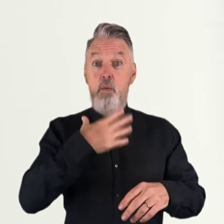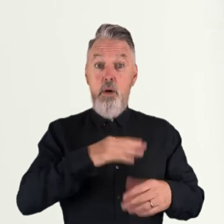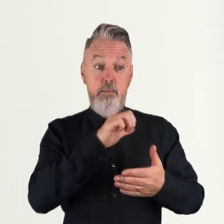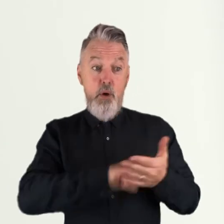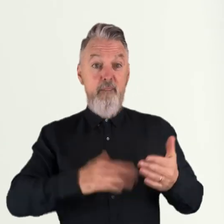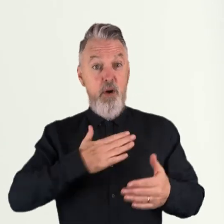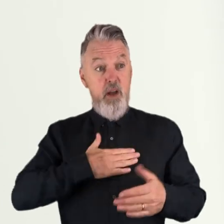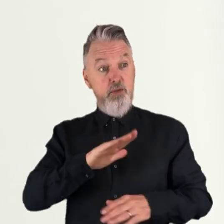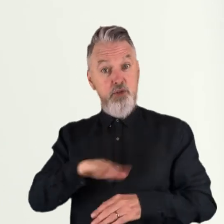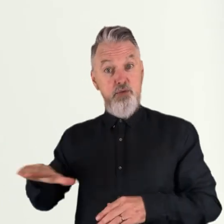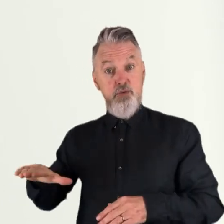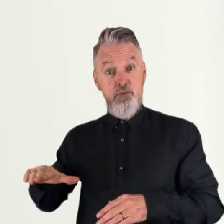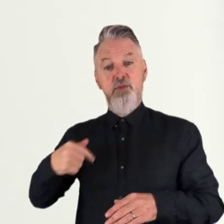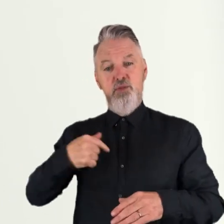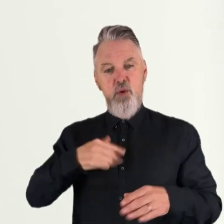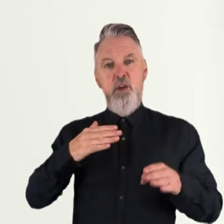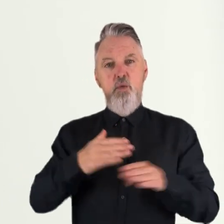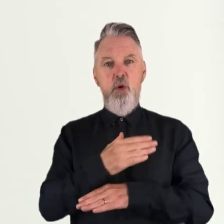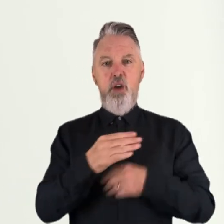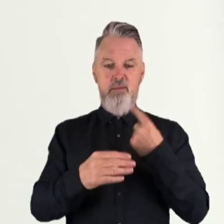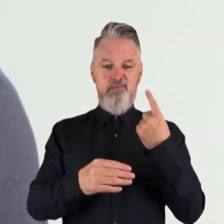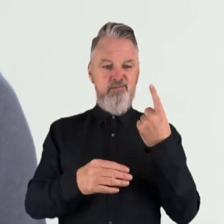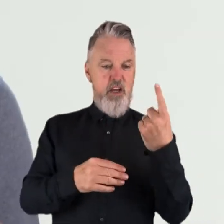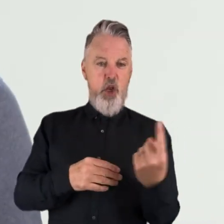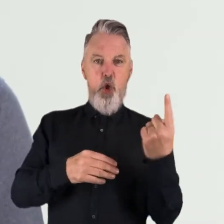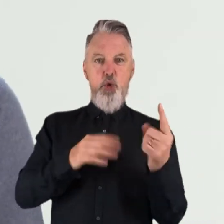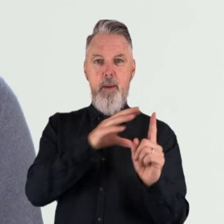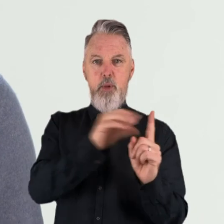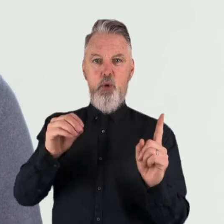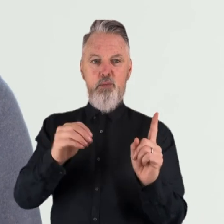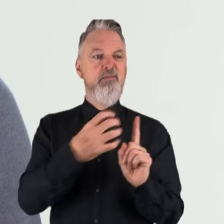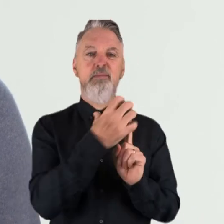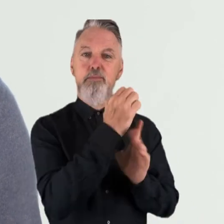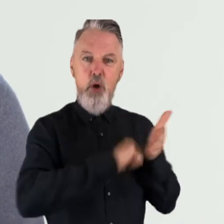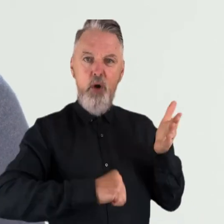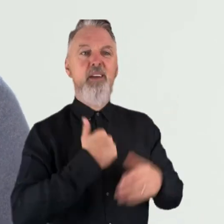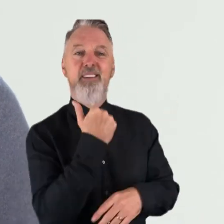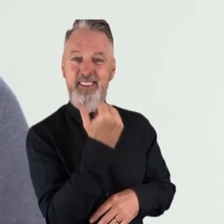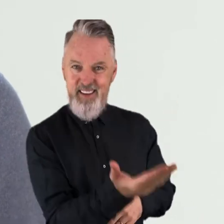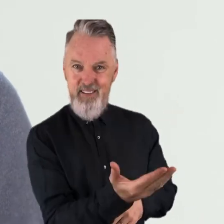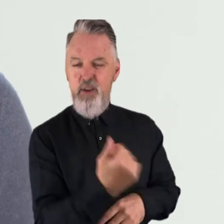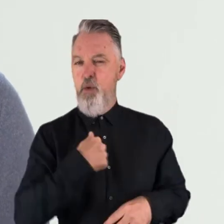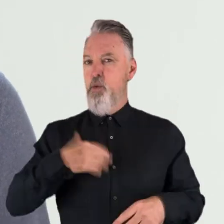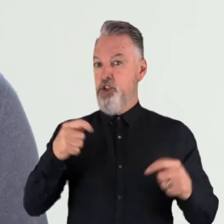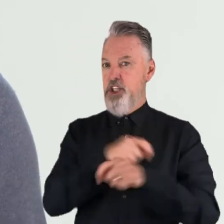so we’re also working on a standalone model for them. We’re aiming to change the world but to do that we need your help.